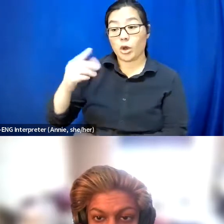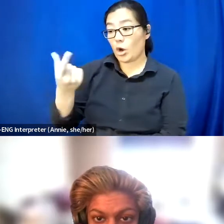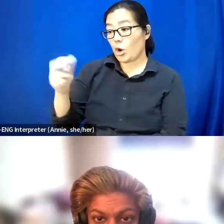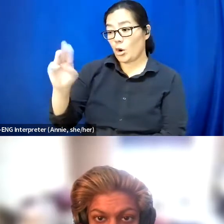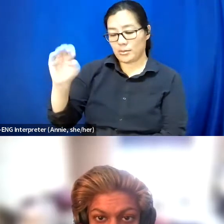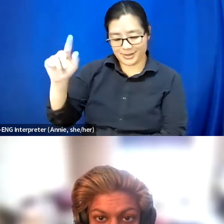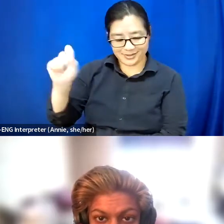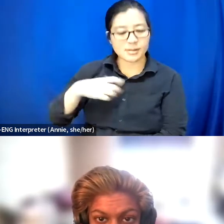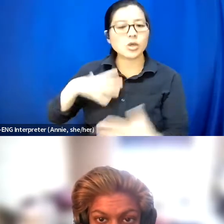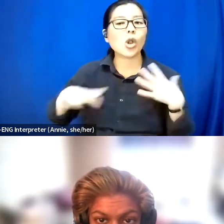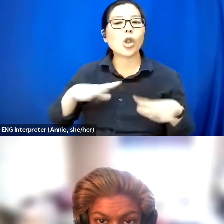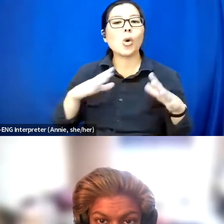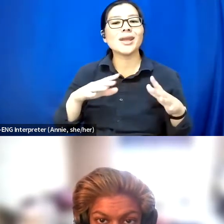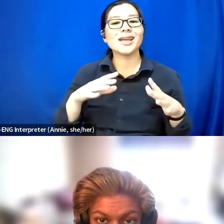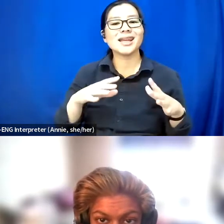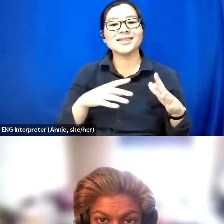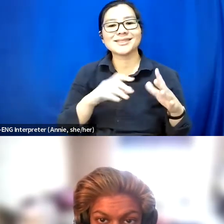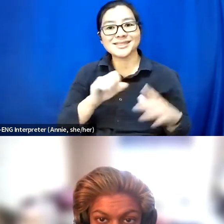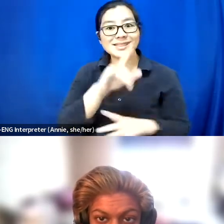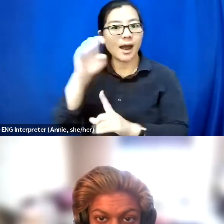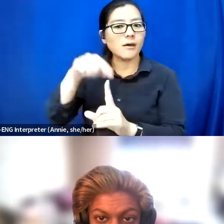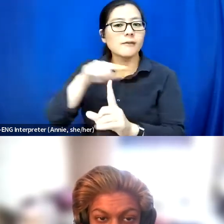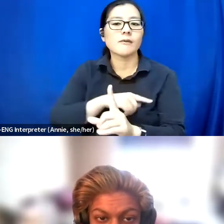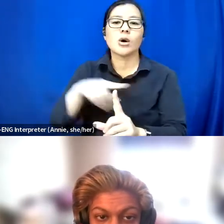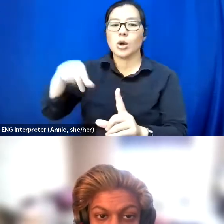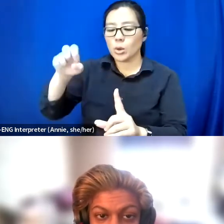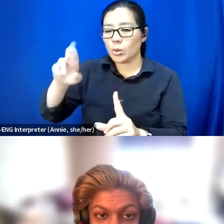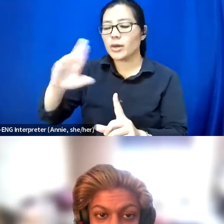and trans disabled folks of all sizes and ages.